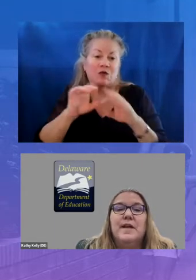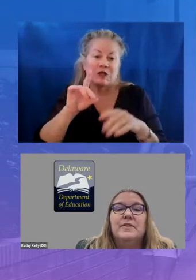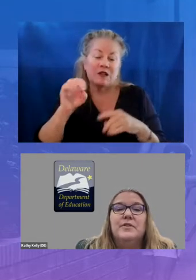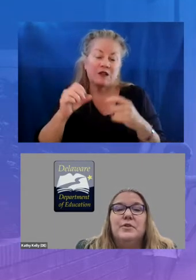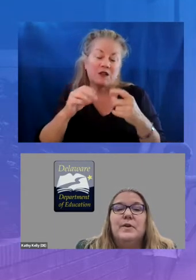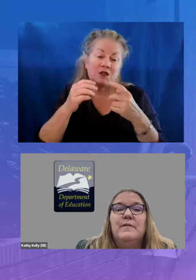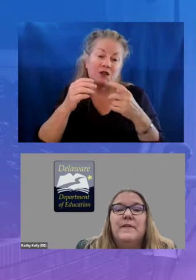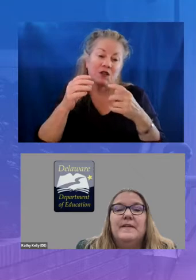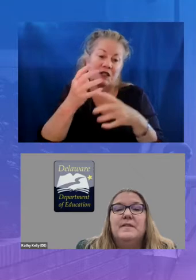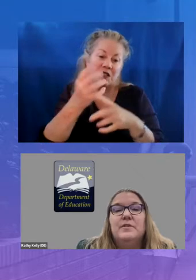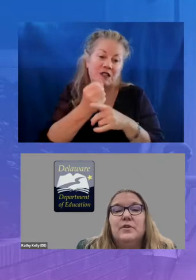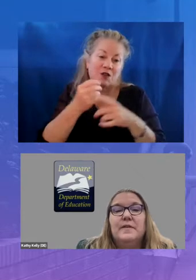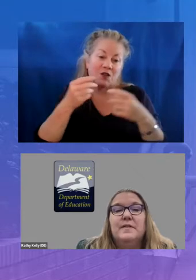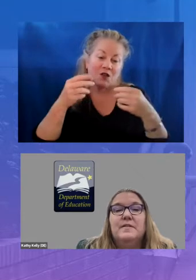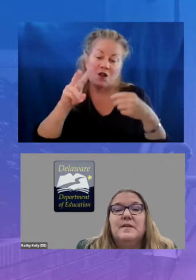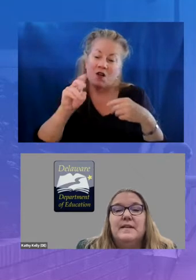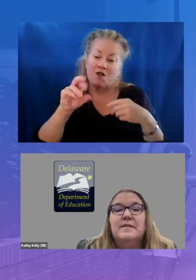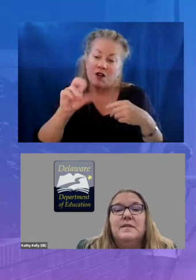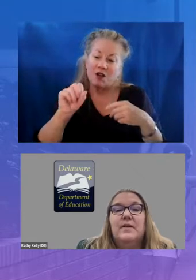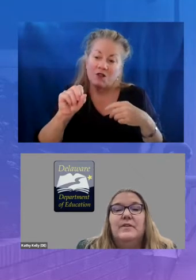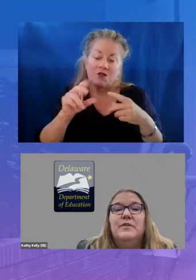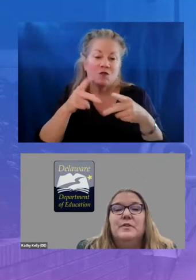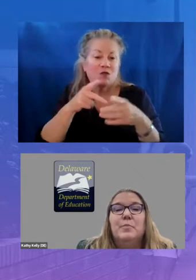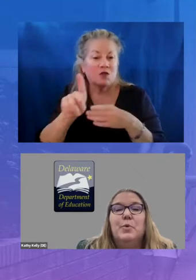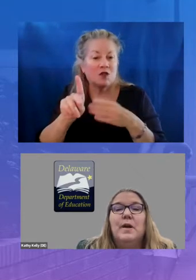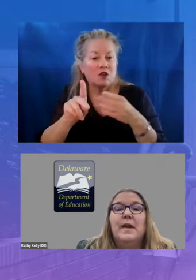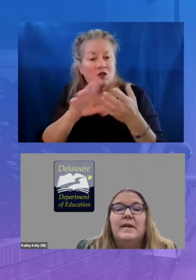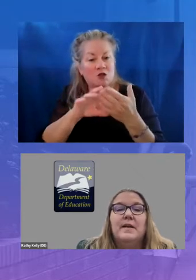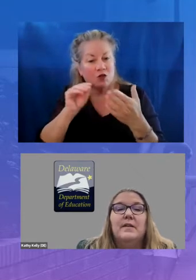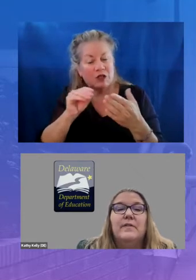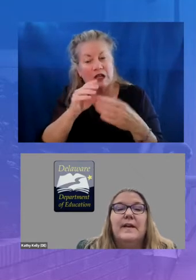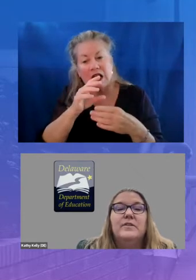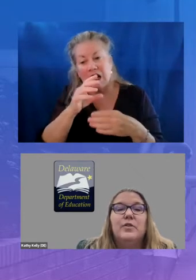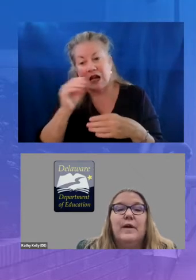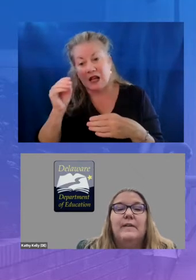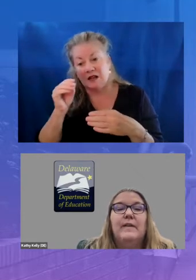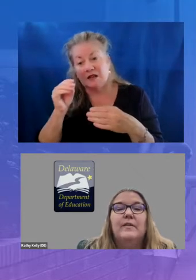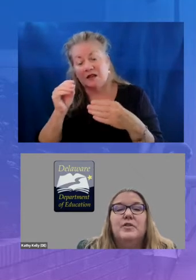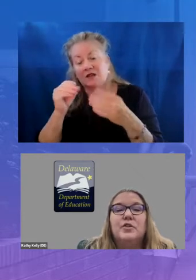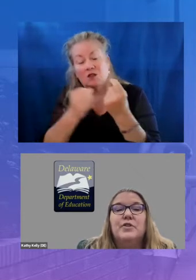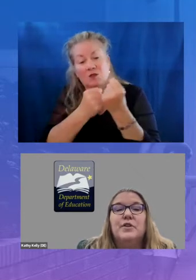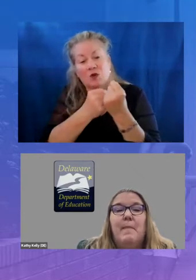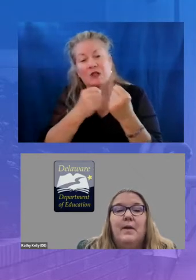and student-facing services necessary to support an accelerating to grade level instruction model